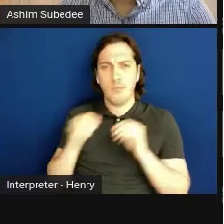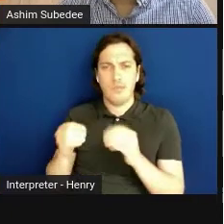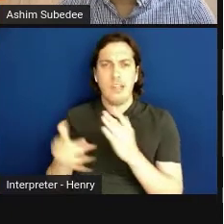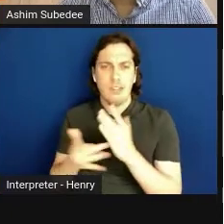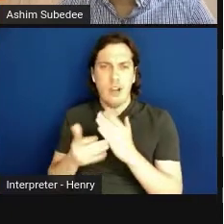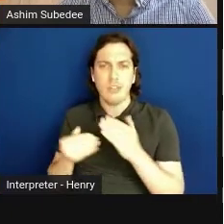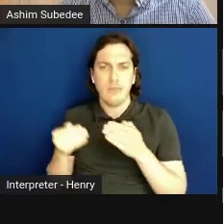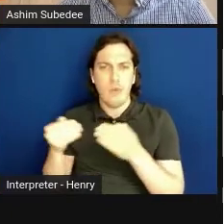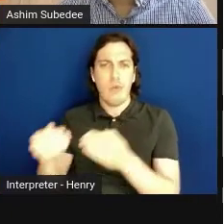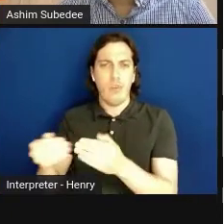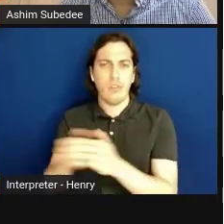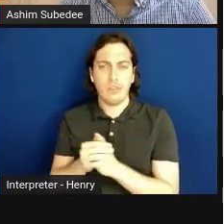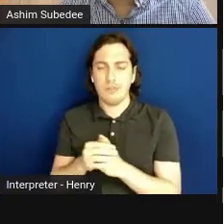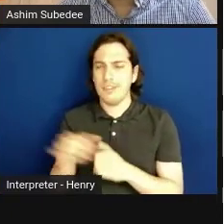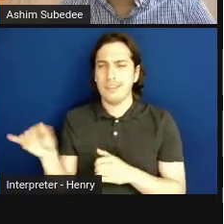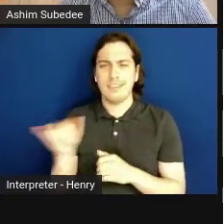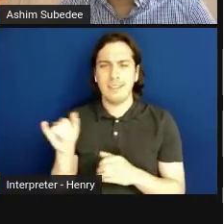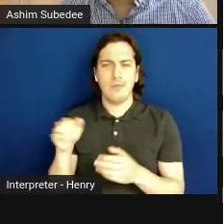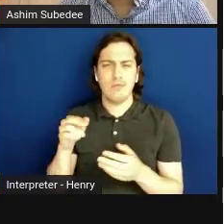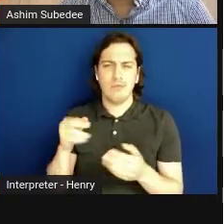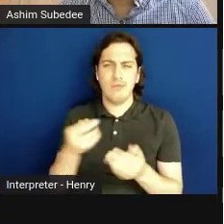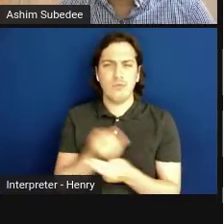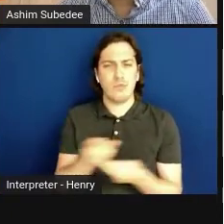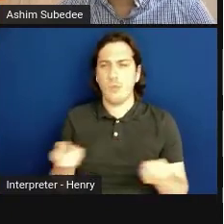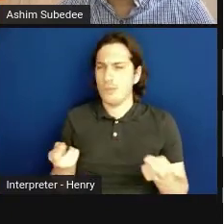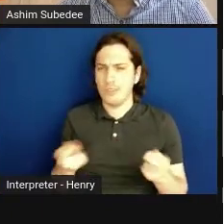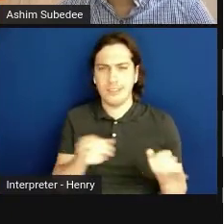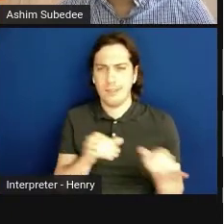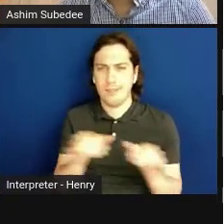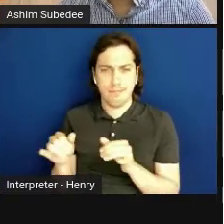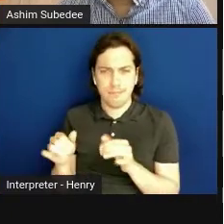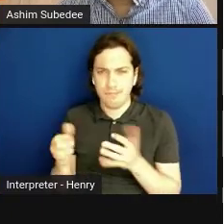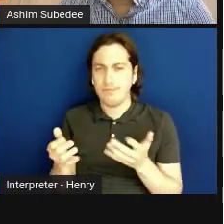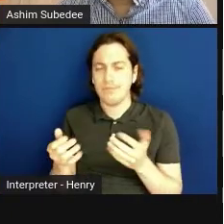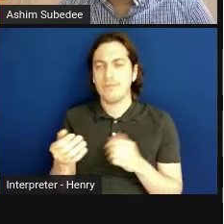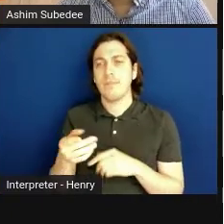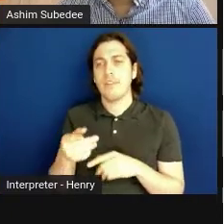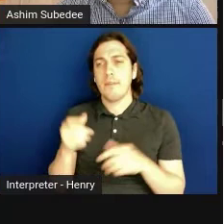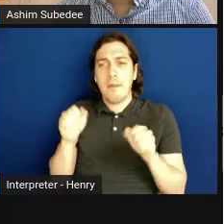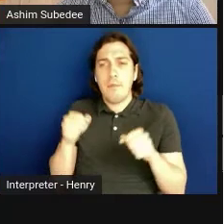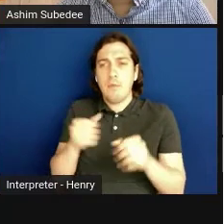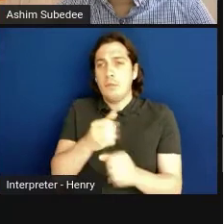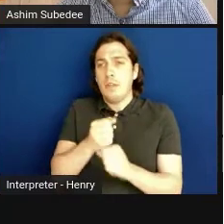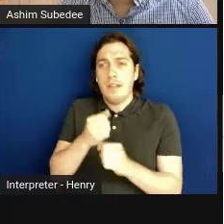And the same with resources as well. You're able to get access to a lot of resources